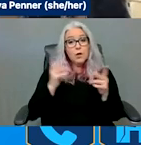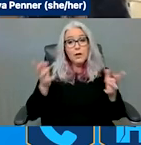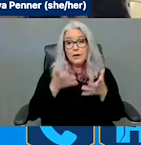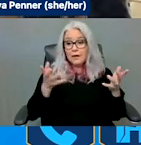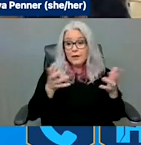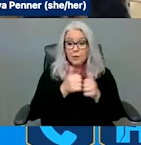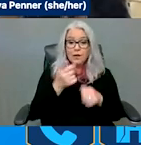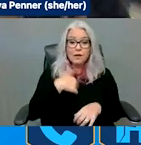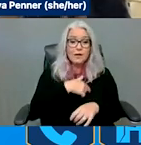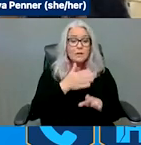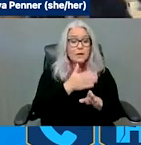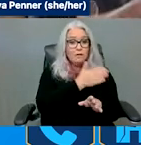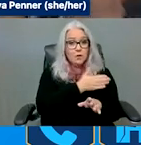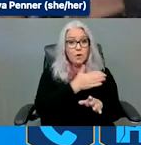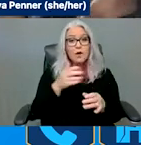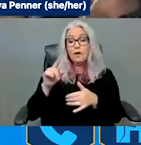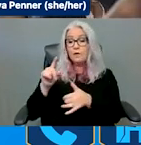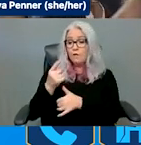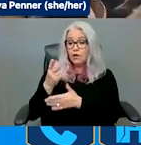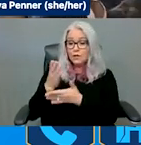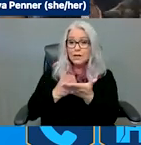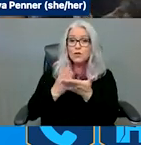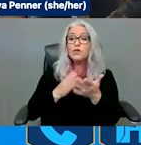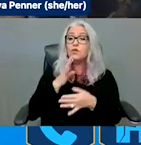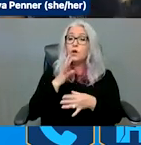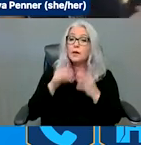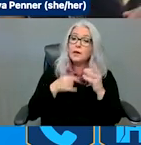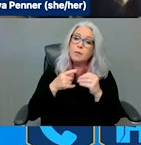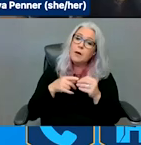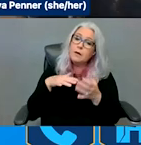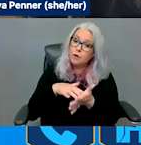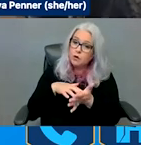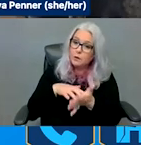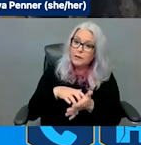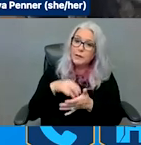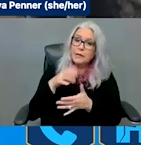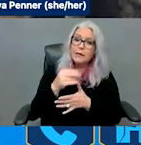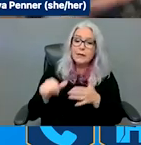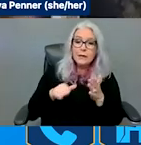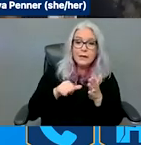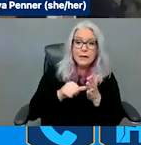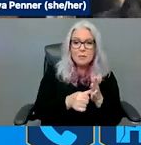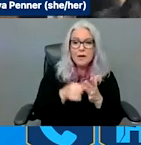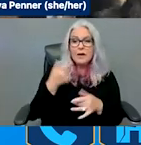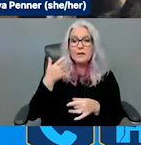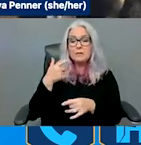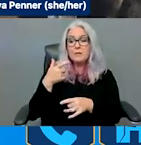doctor, you saw the impacts we have as people with disabilities. A lot of what